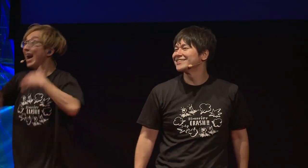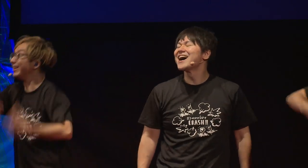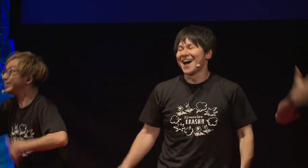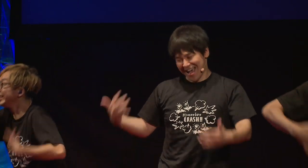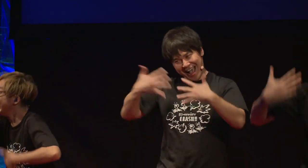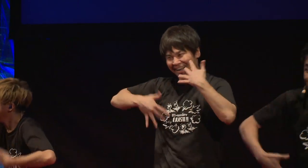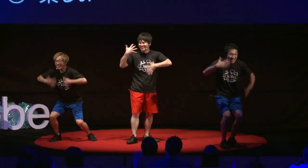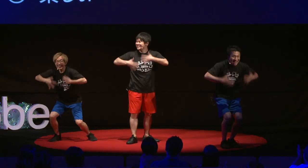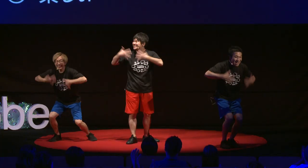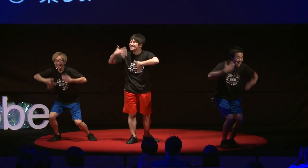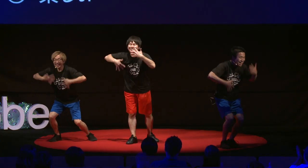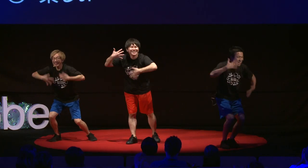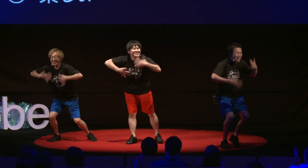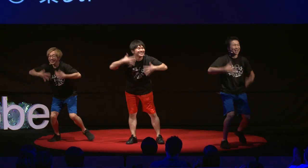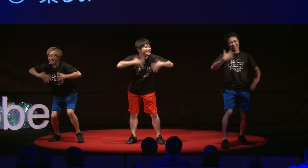It was fun!